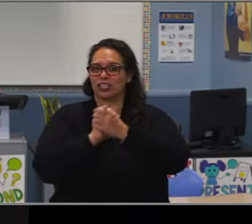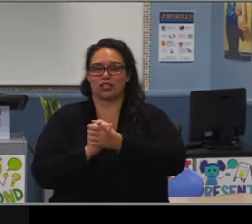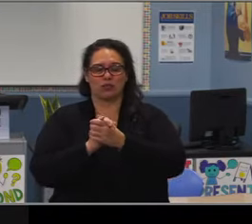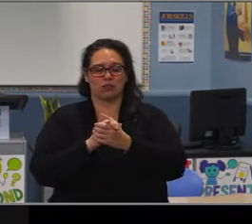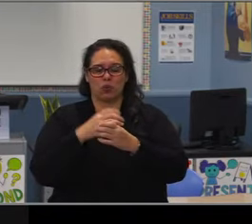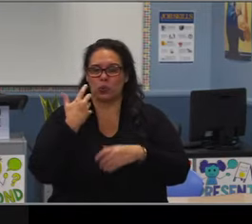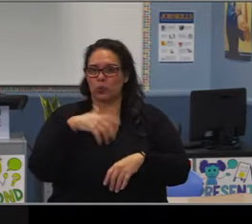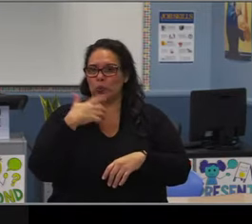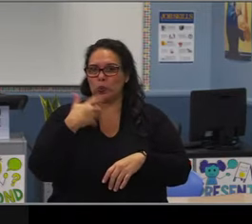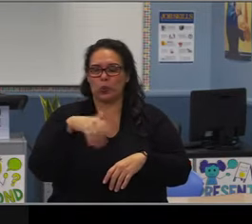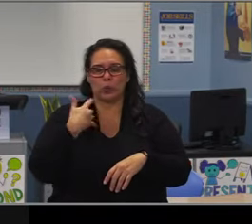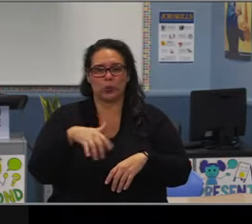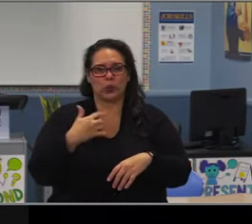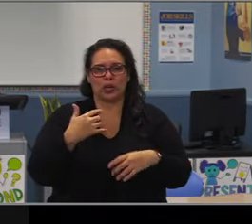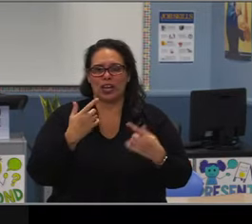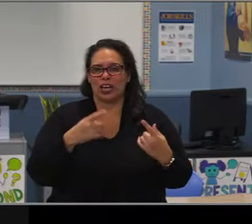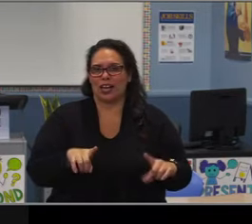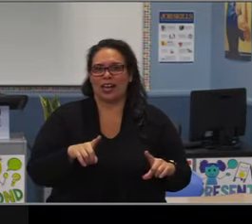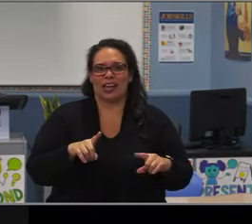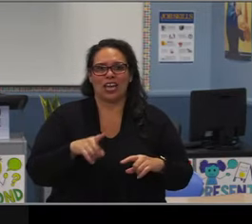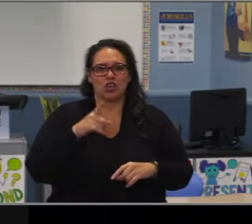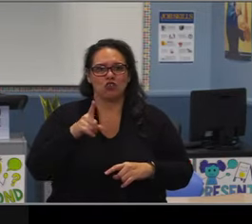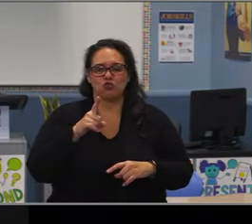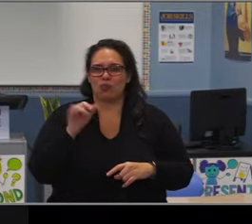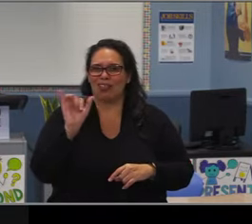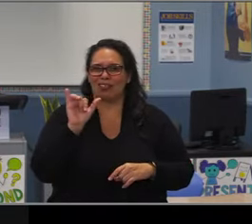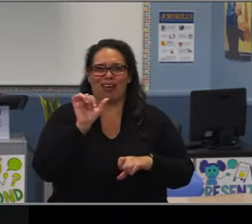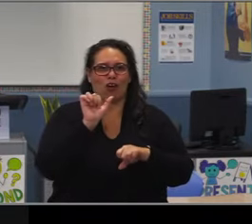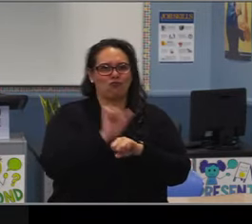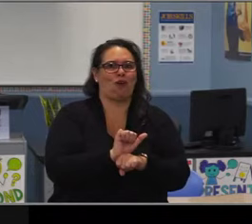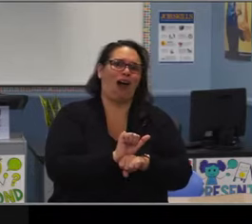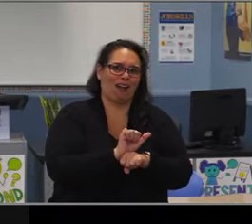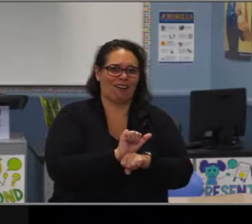You truly will be missed. So thank you for everything you've done.